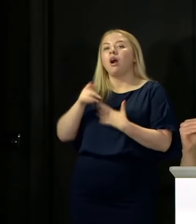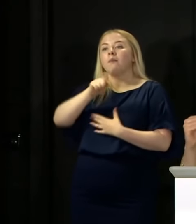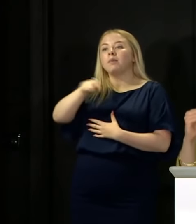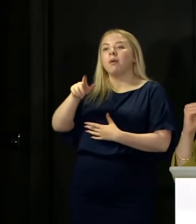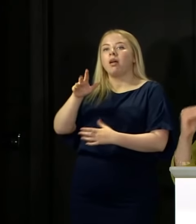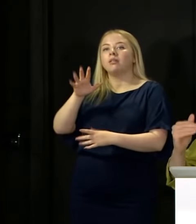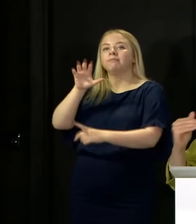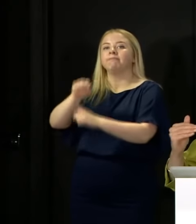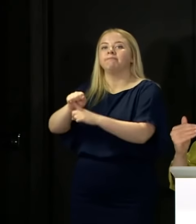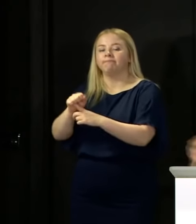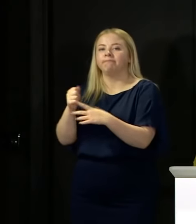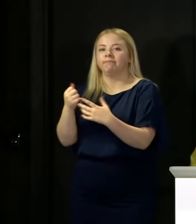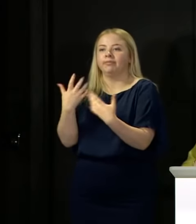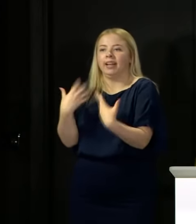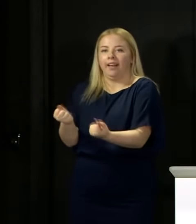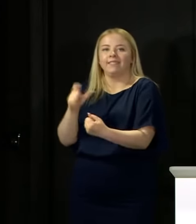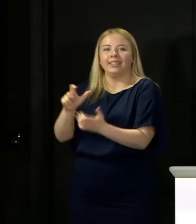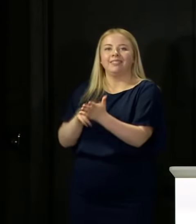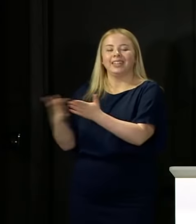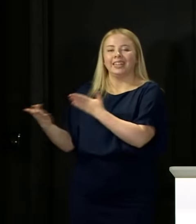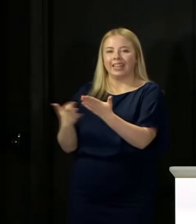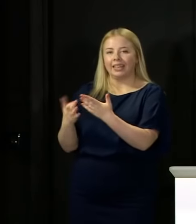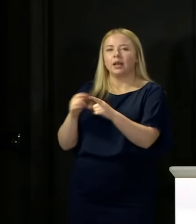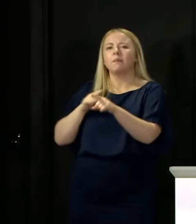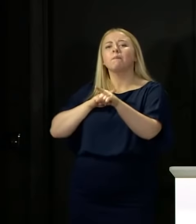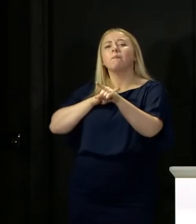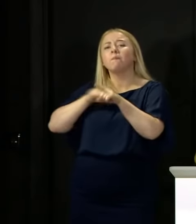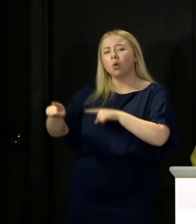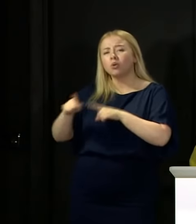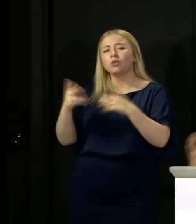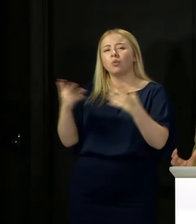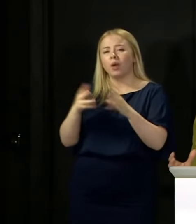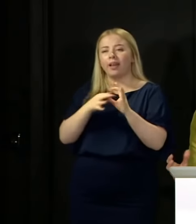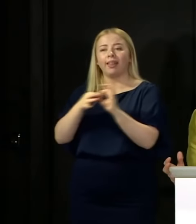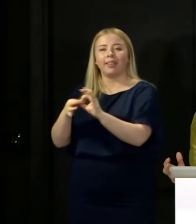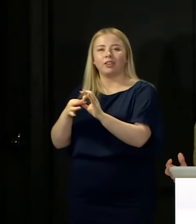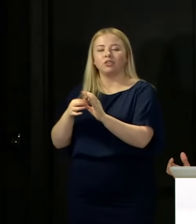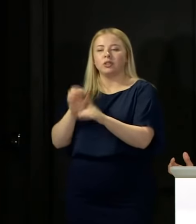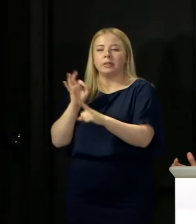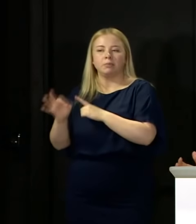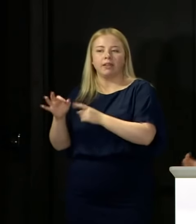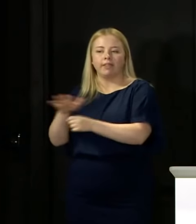those we think right now are associated with clusters and outbreaks, not necessarily an